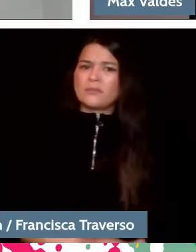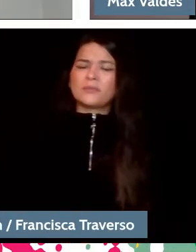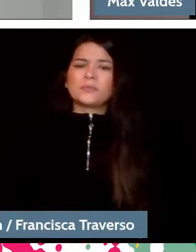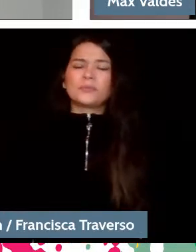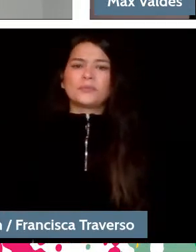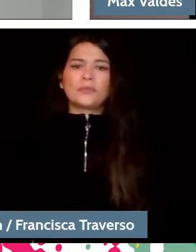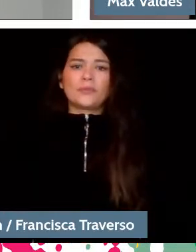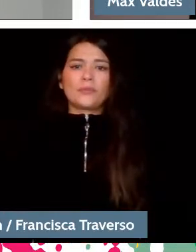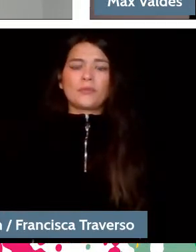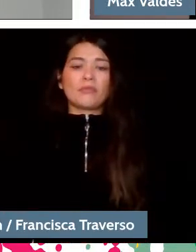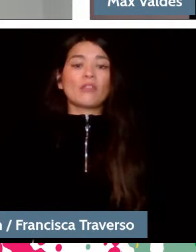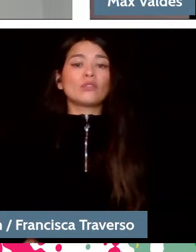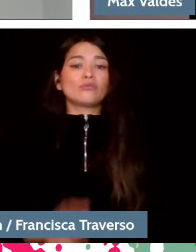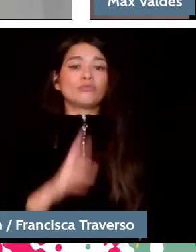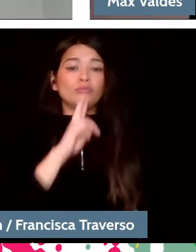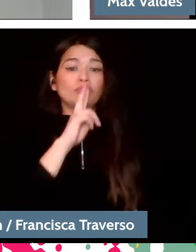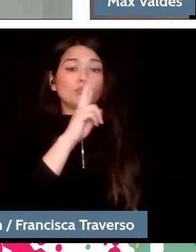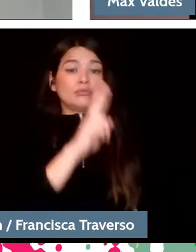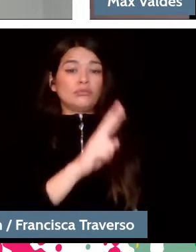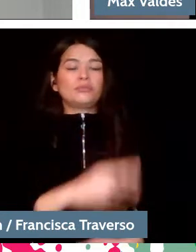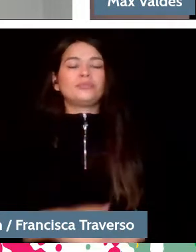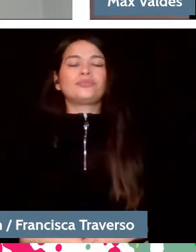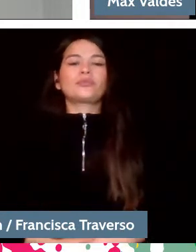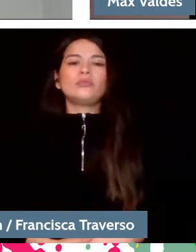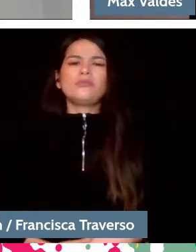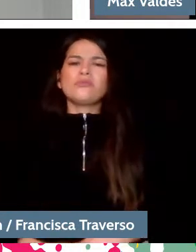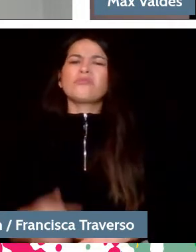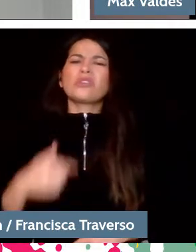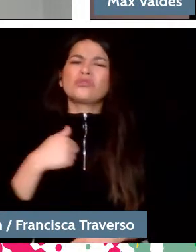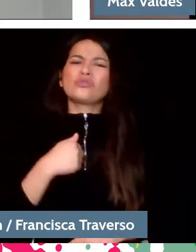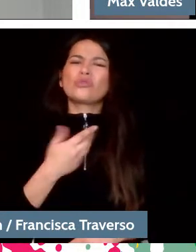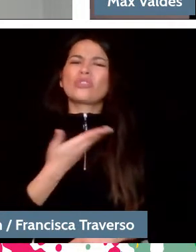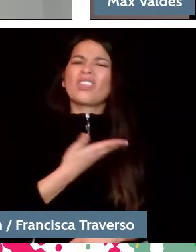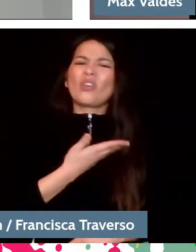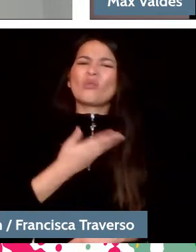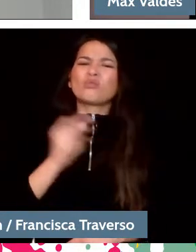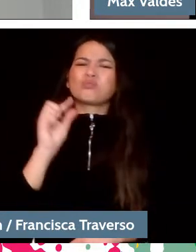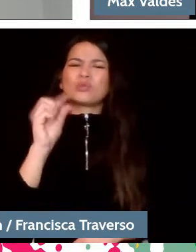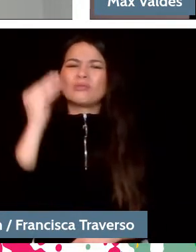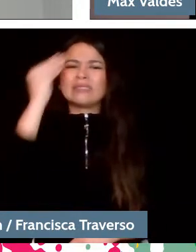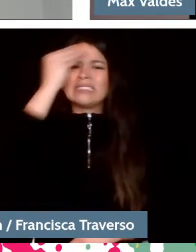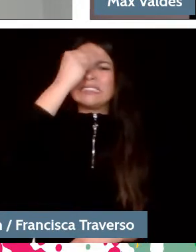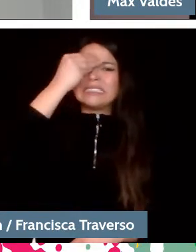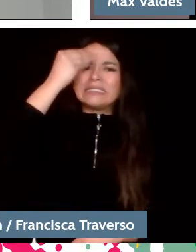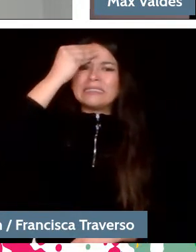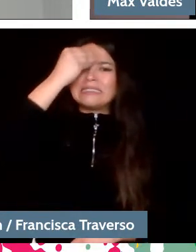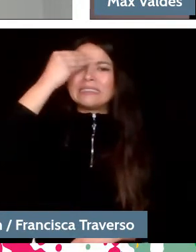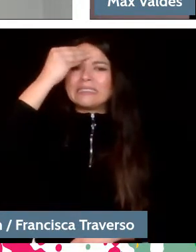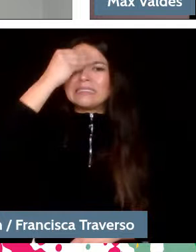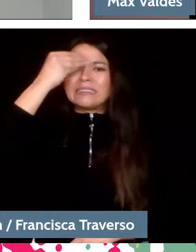I have some kind of... not qualms, but concern with the problem of online transmissions.